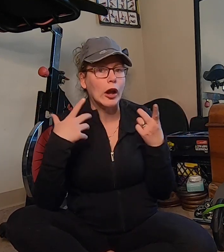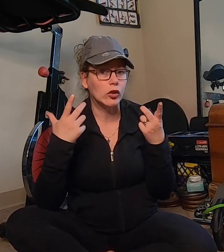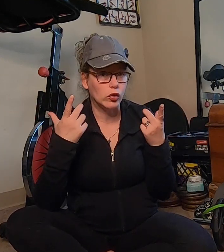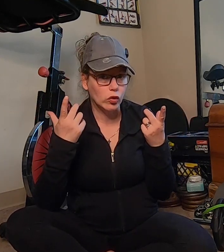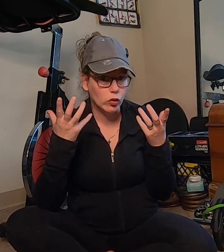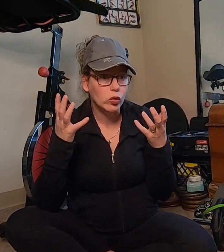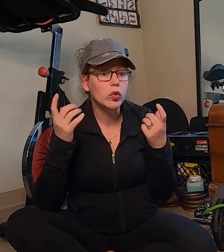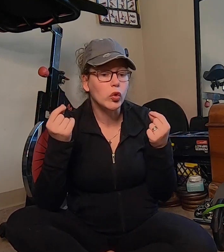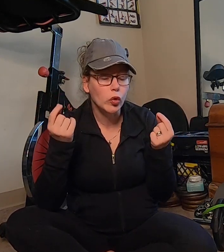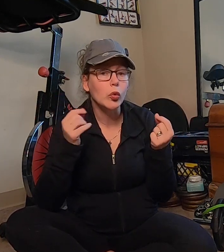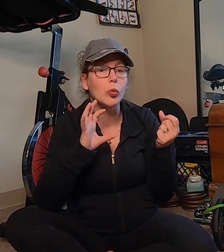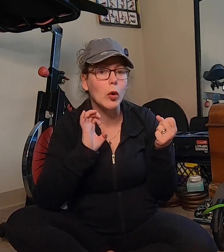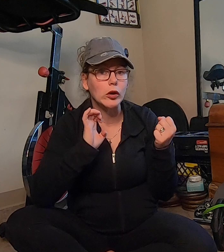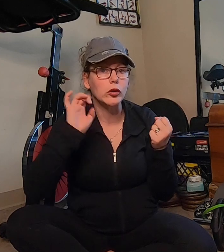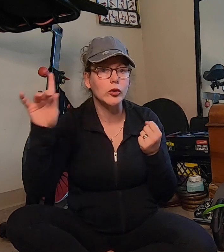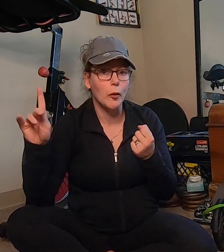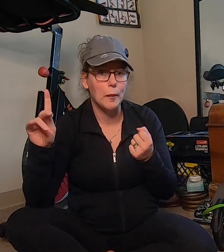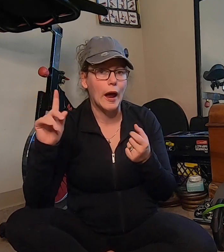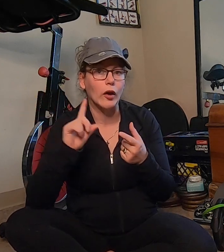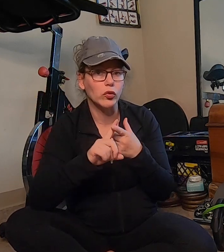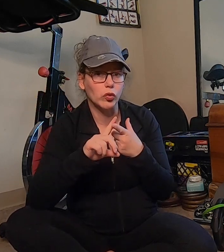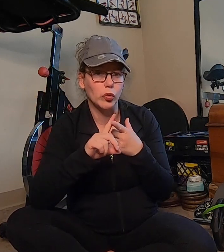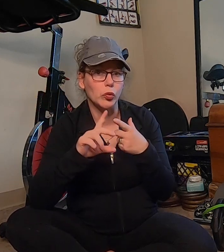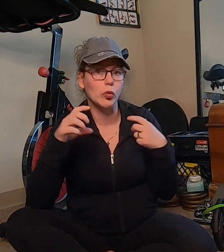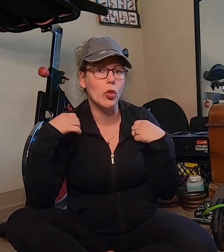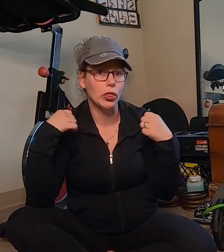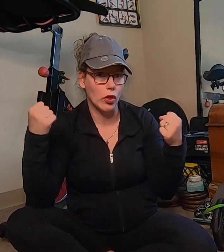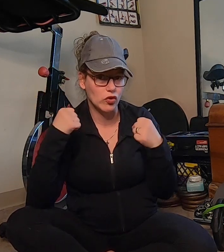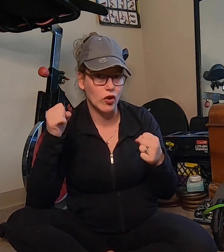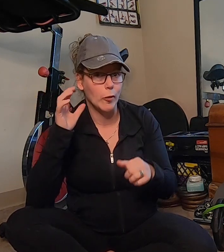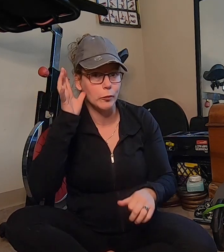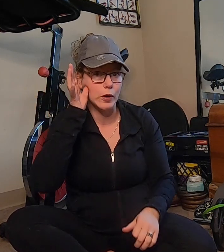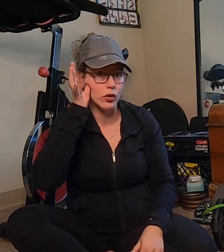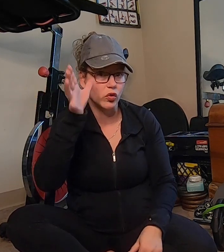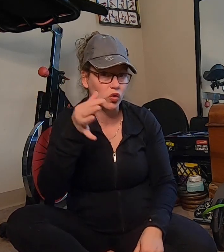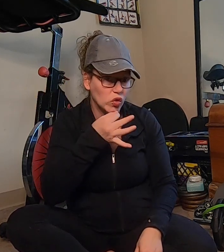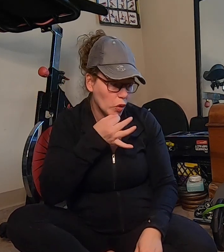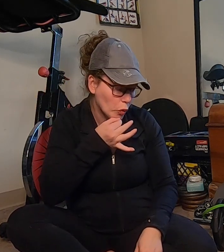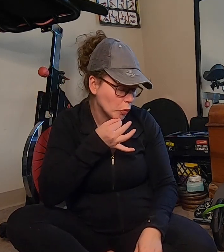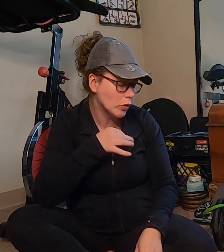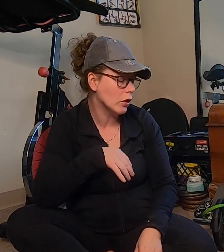um I do want to go back to the gym soon